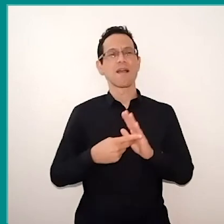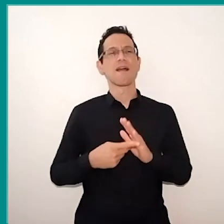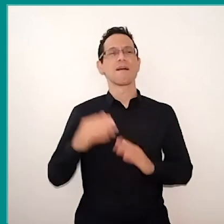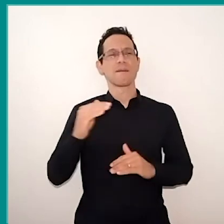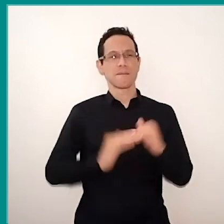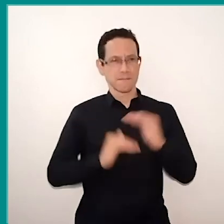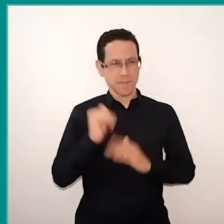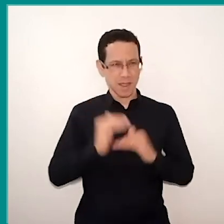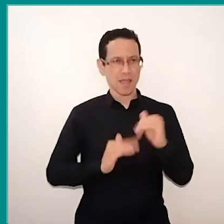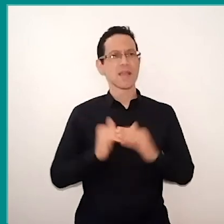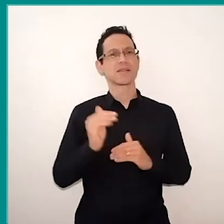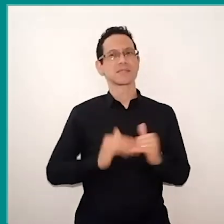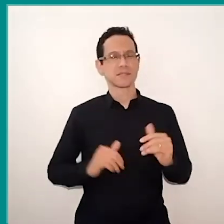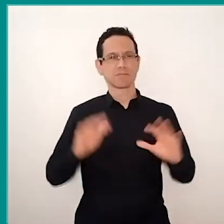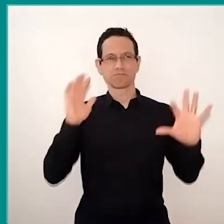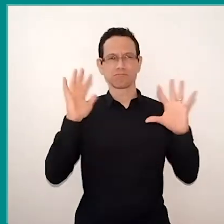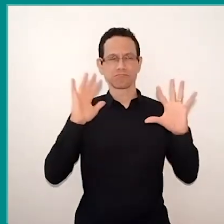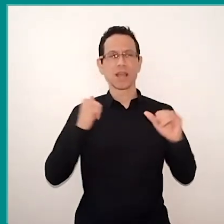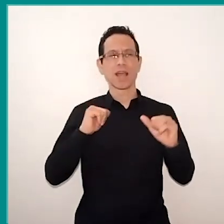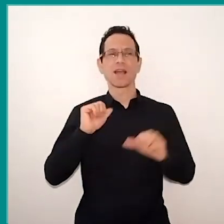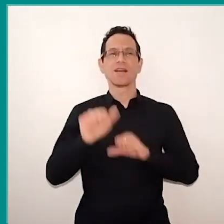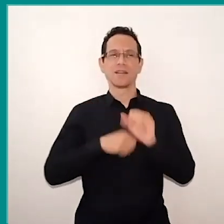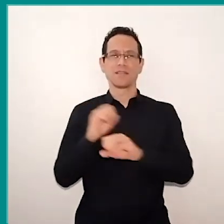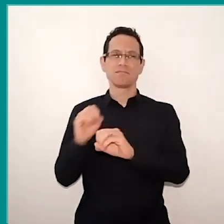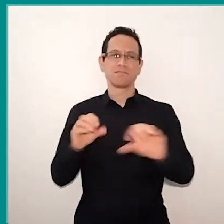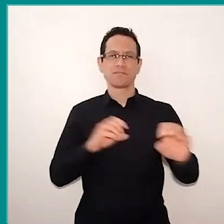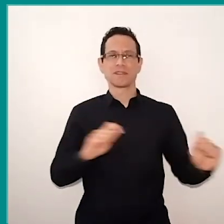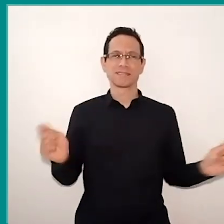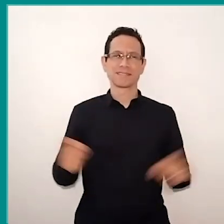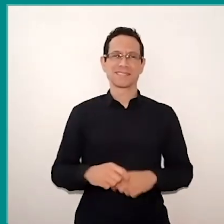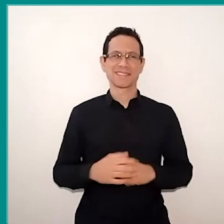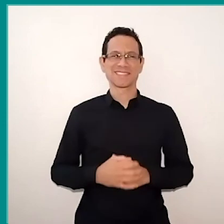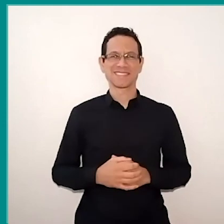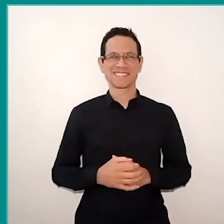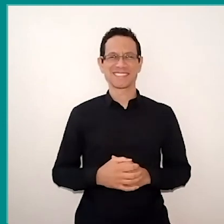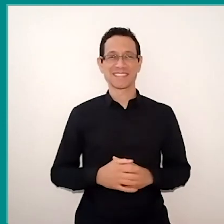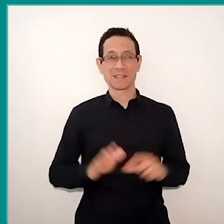education is transformative. I will bring a question back to Inés now: